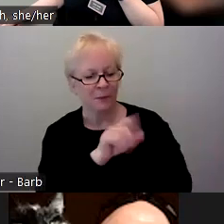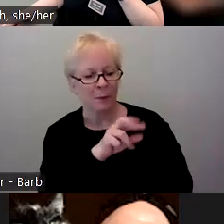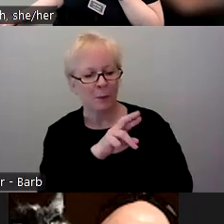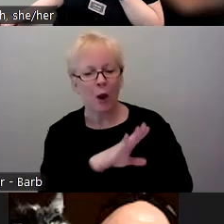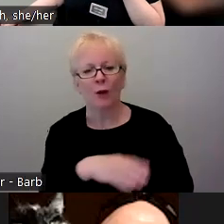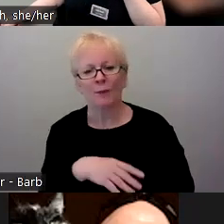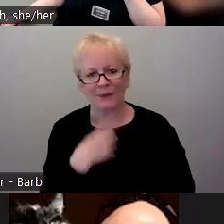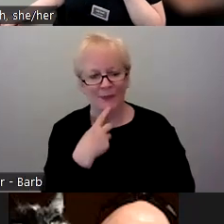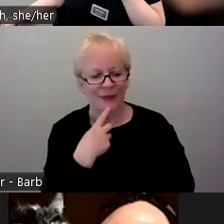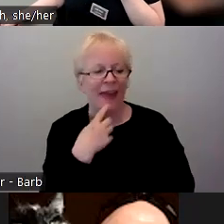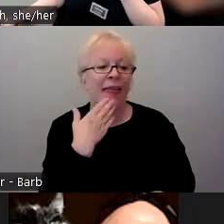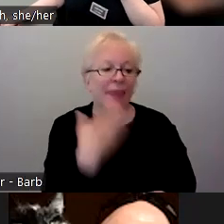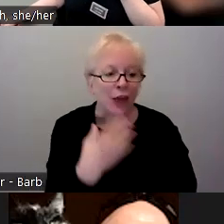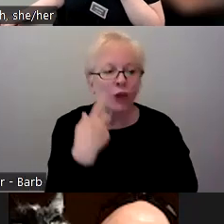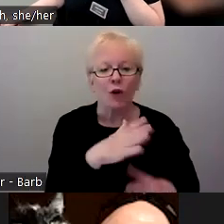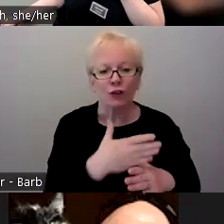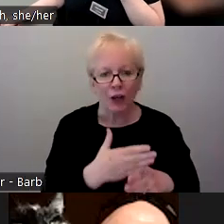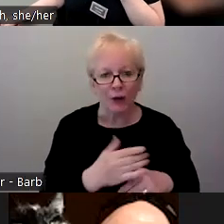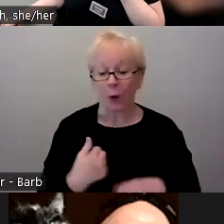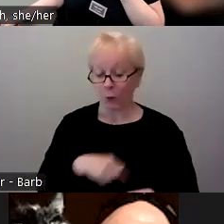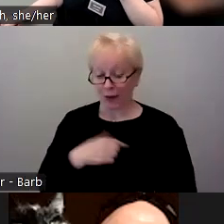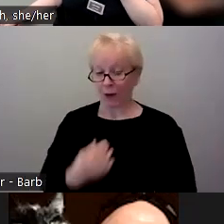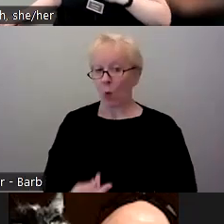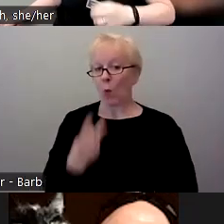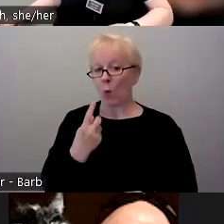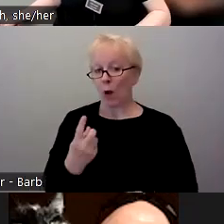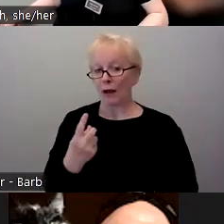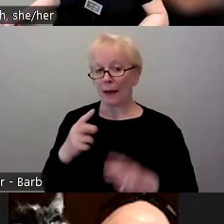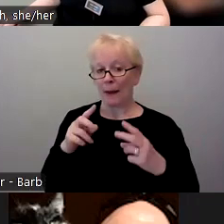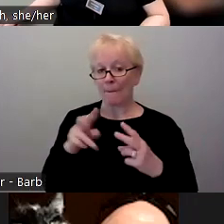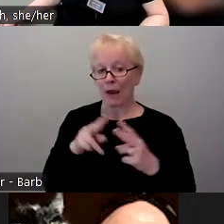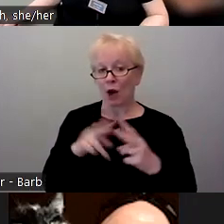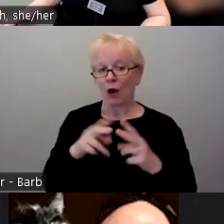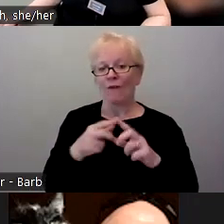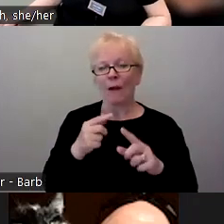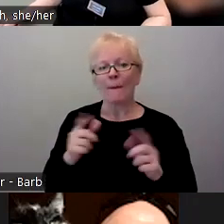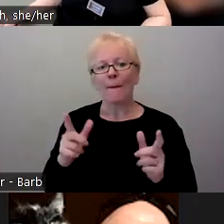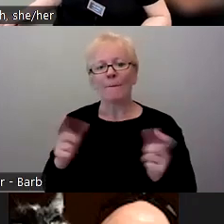I want to add, we had a pair who were both from Big Ten institutions and they shared